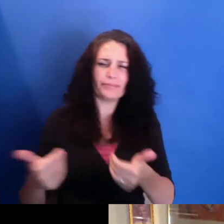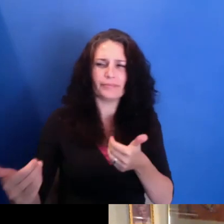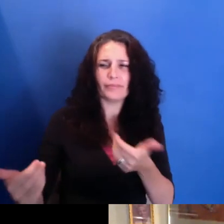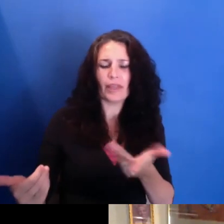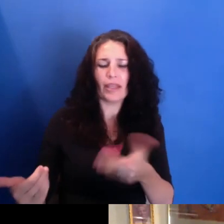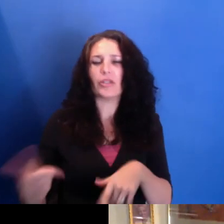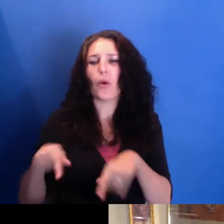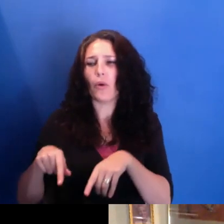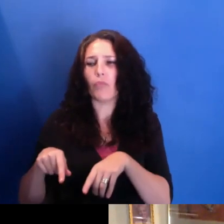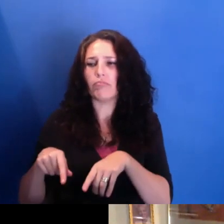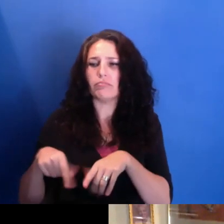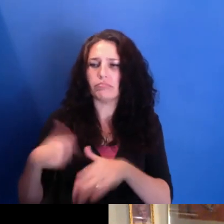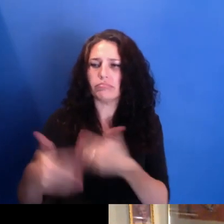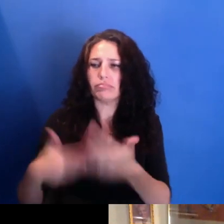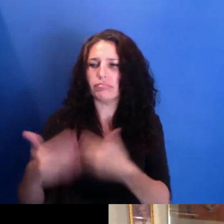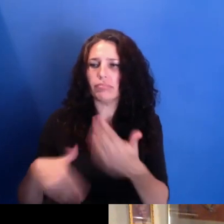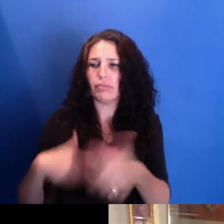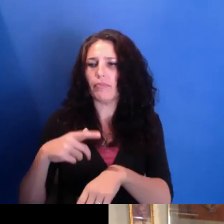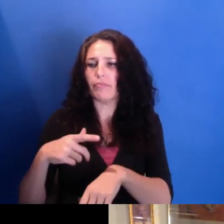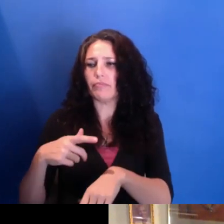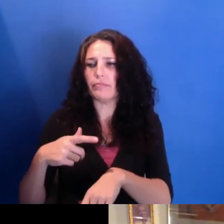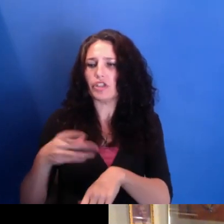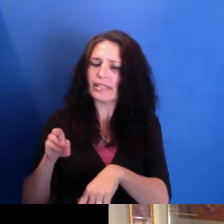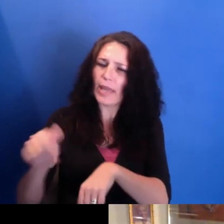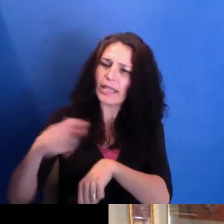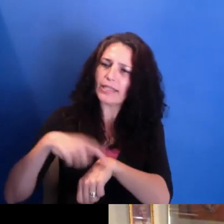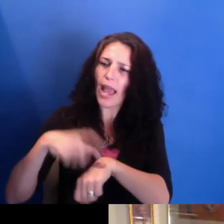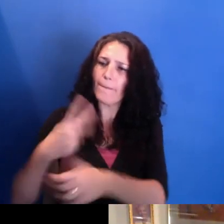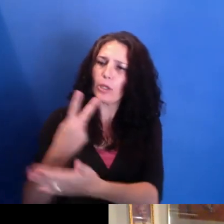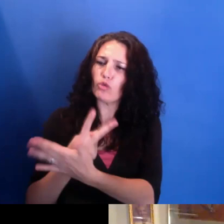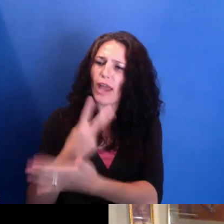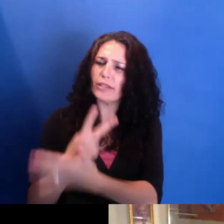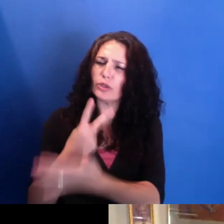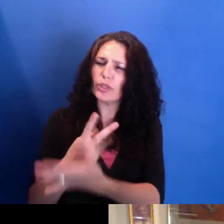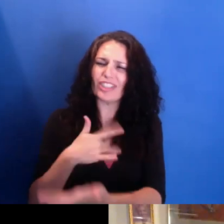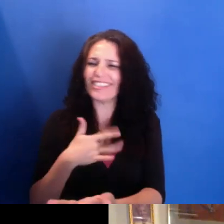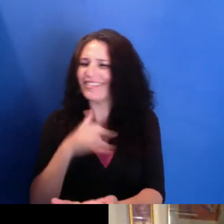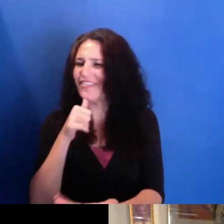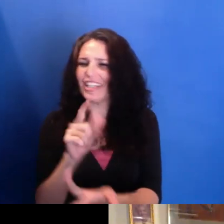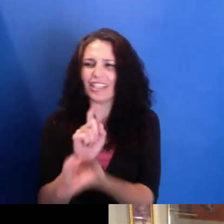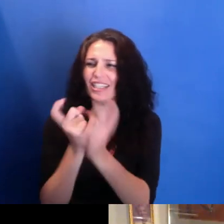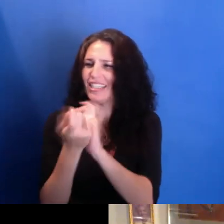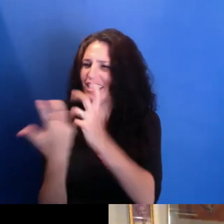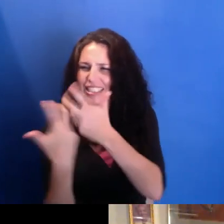and just trying to figure out, at some point, just feeling very maladjusted in the ways that I was working